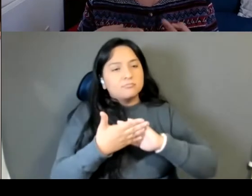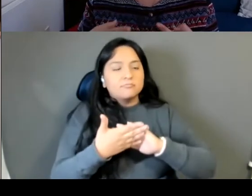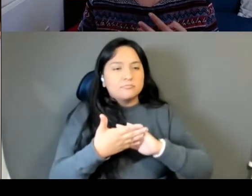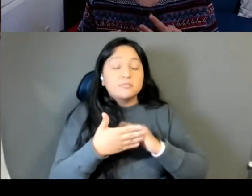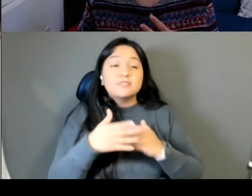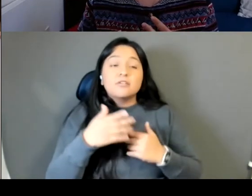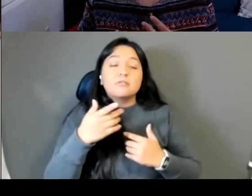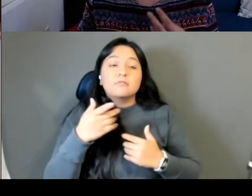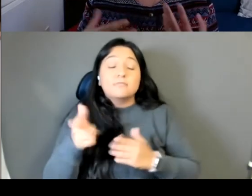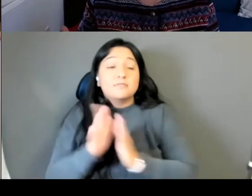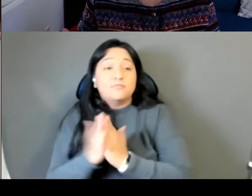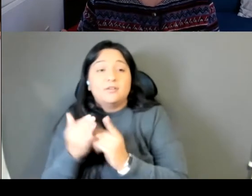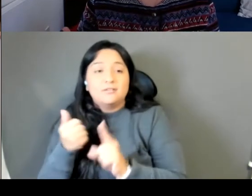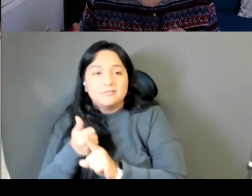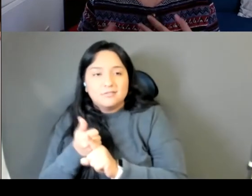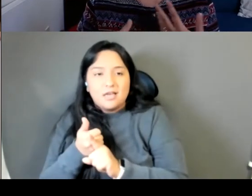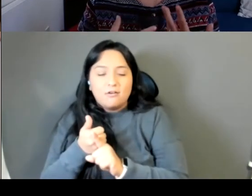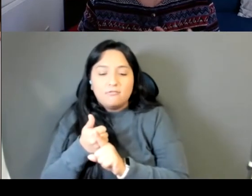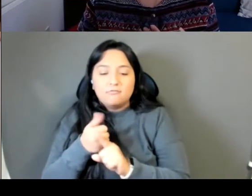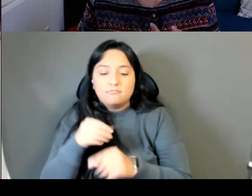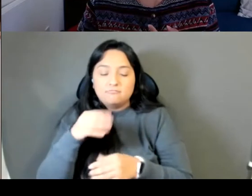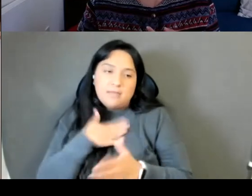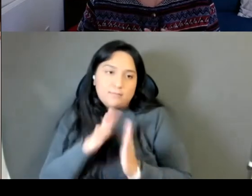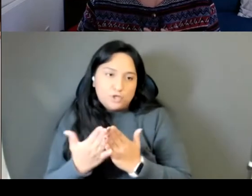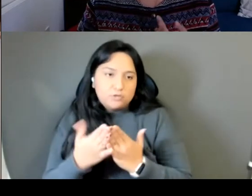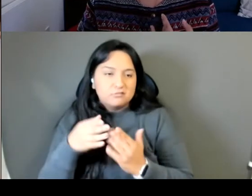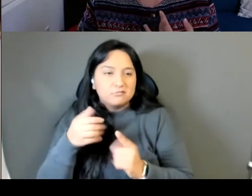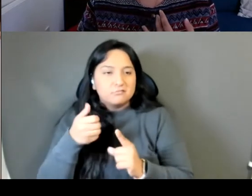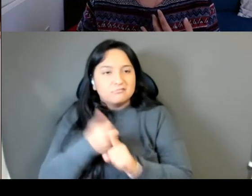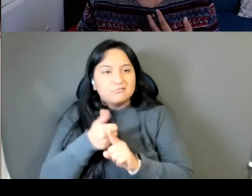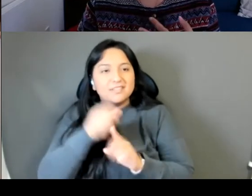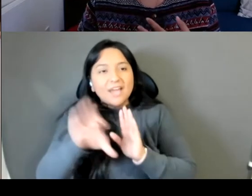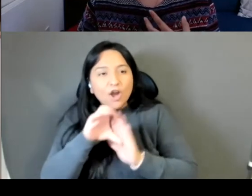protagonists are coming of age, and they're thinking about where they live, what that